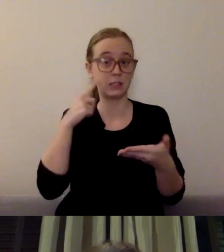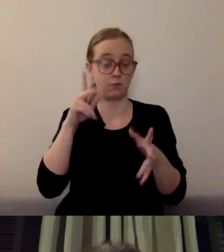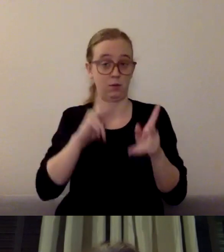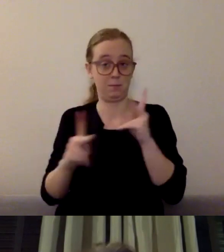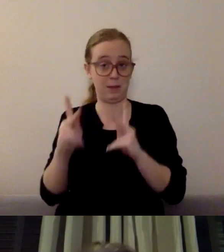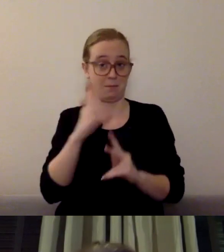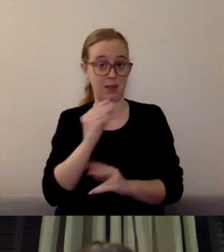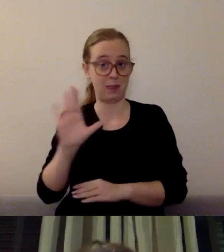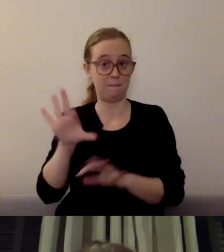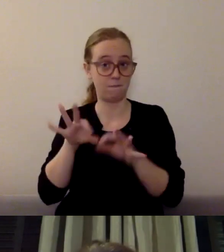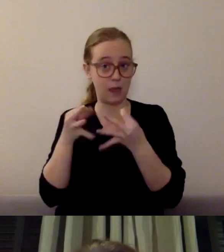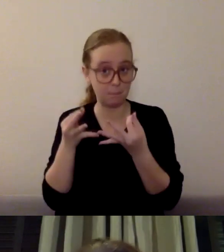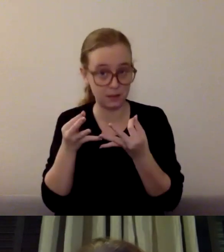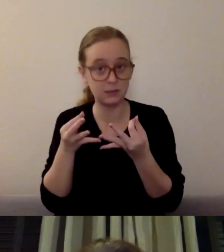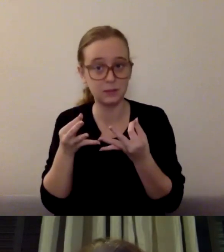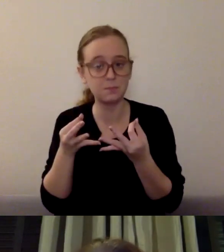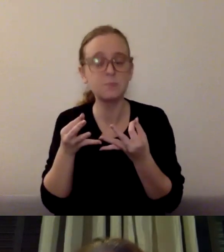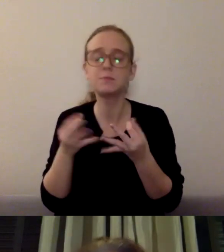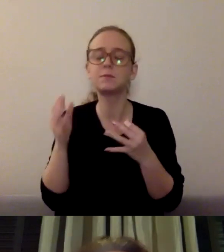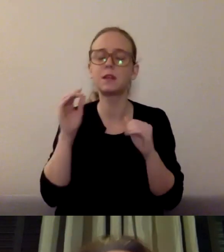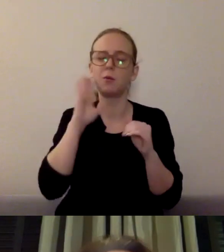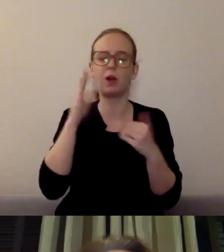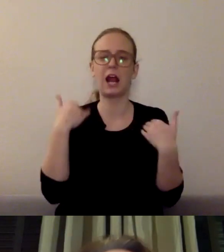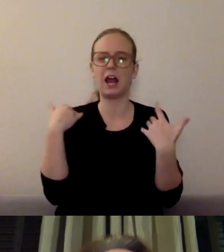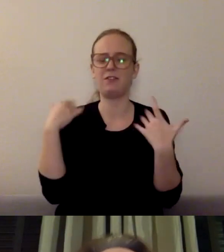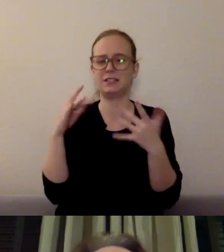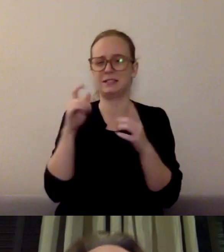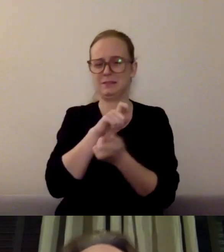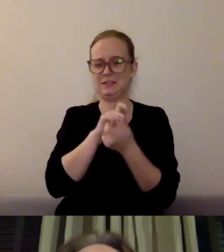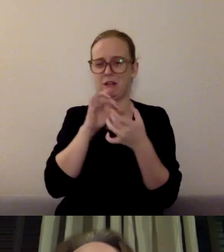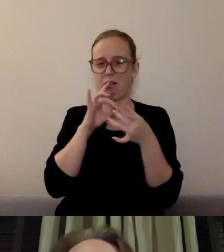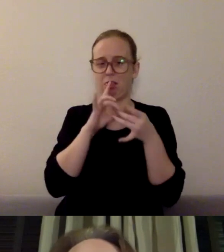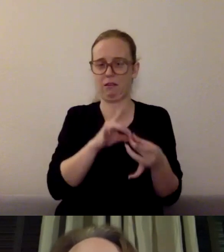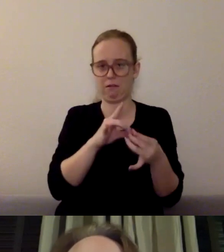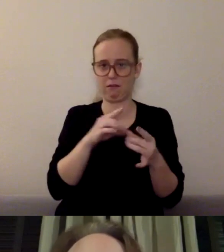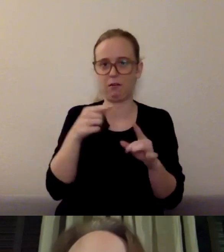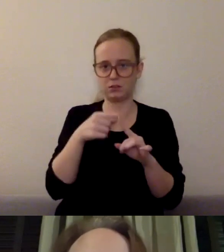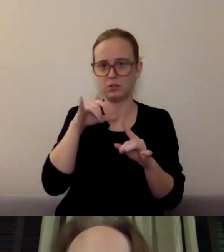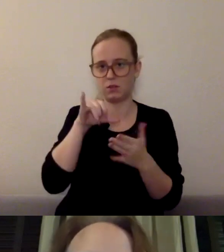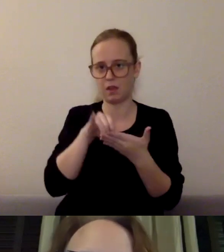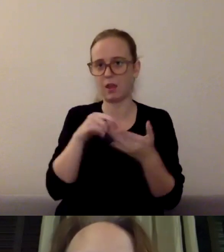I think there'll be a link to that in this presentation. But it is a behavioral health toolbox for families,